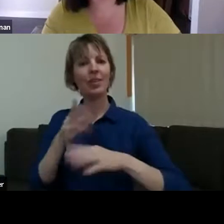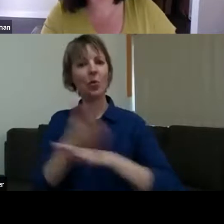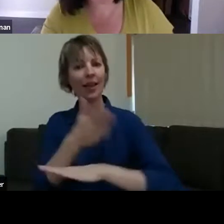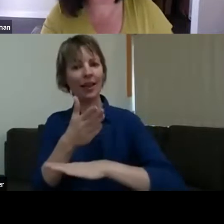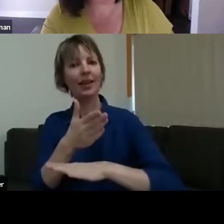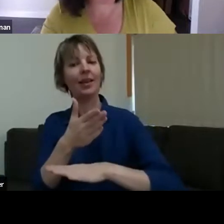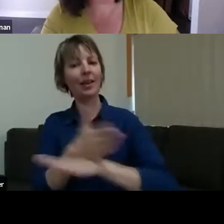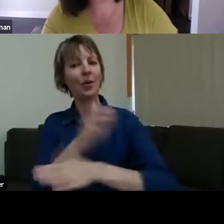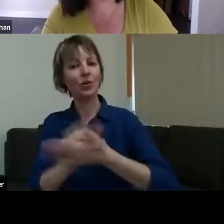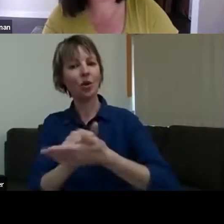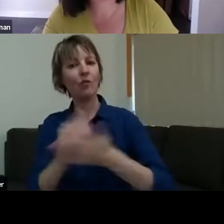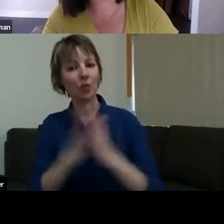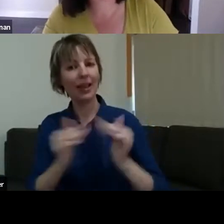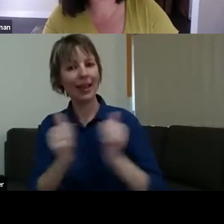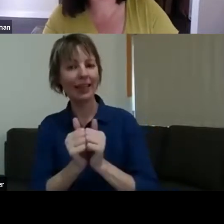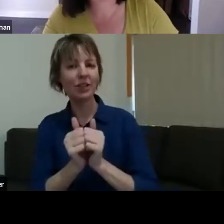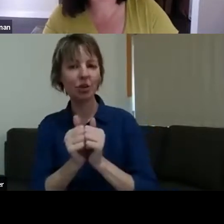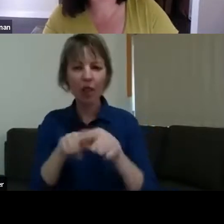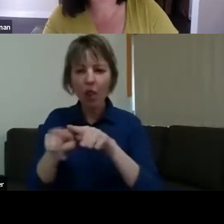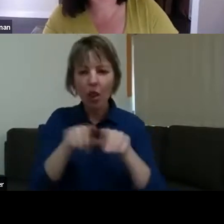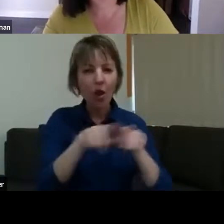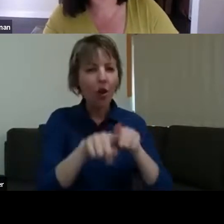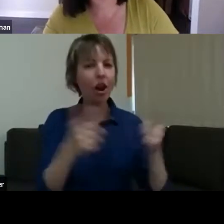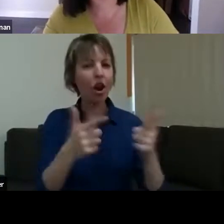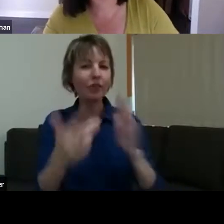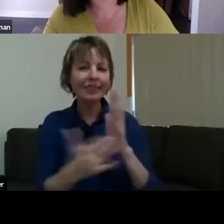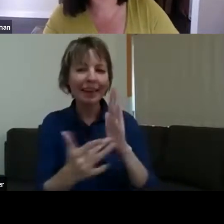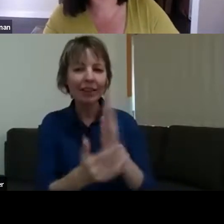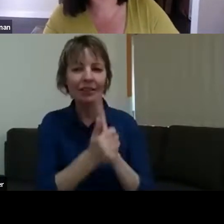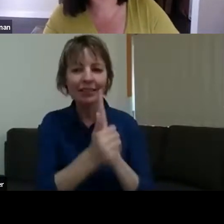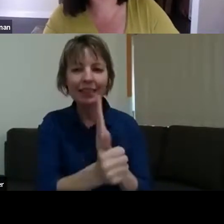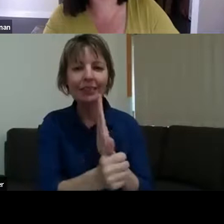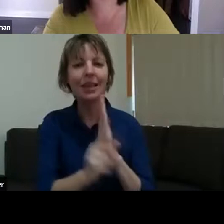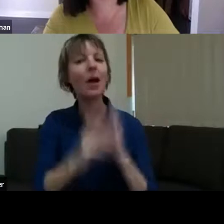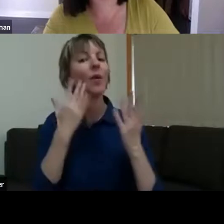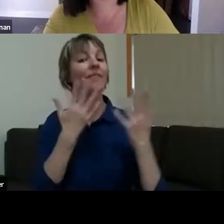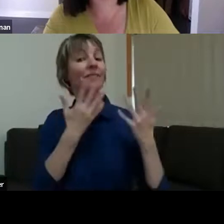of stuff... But what came out of it - all the stuff that came out of